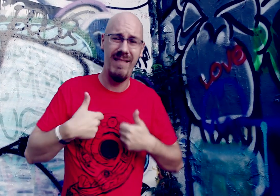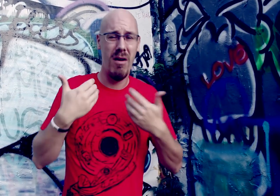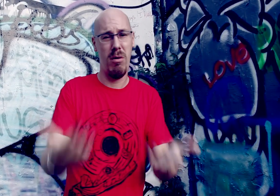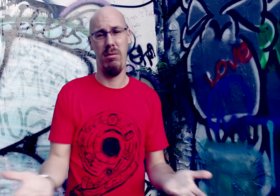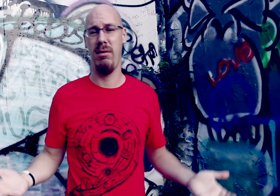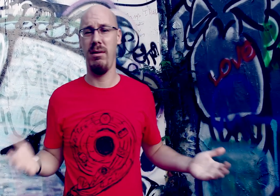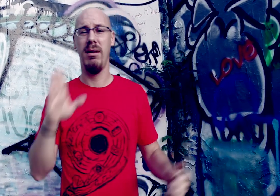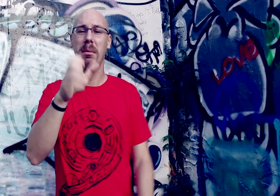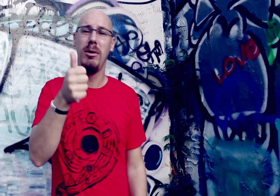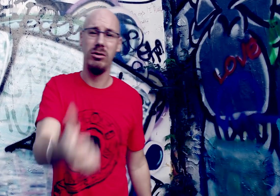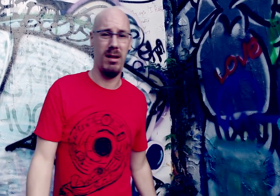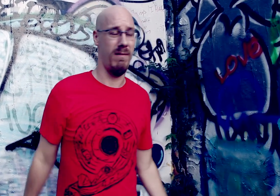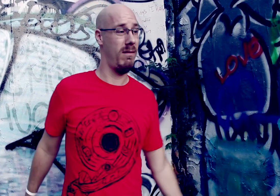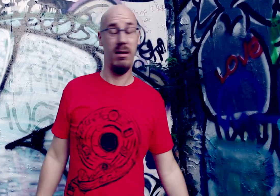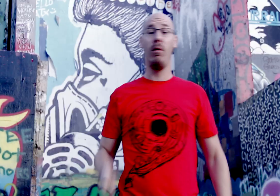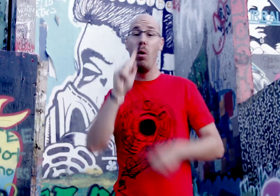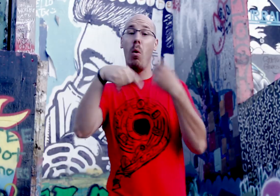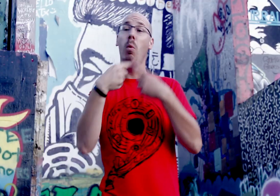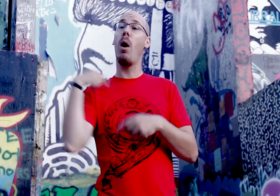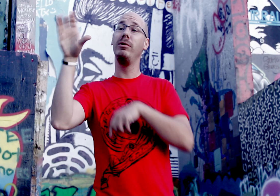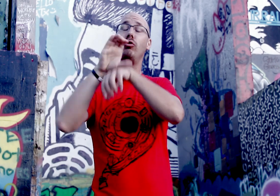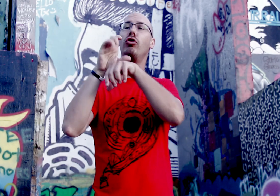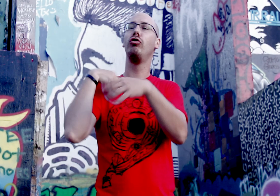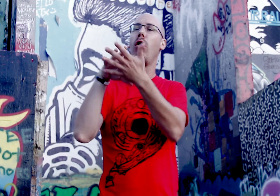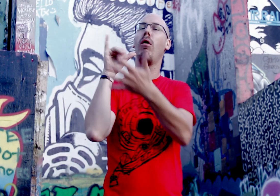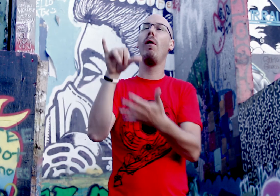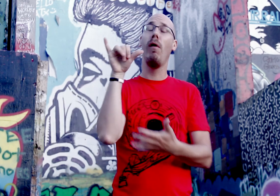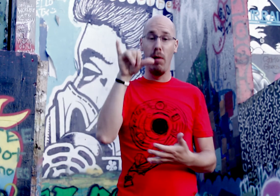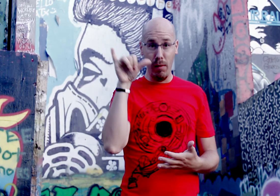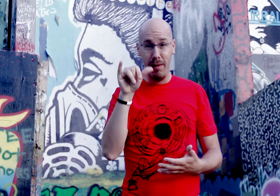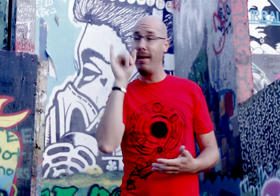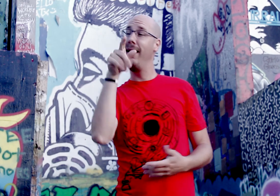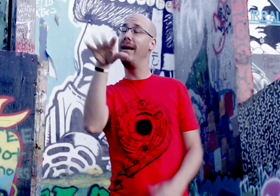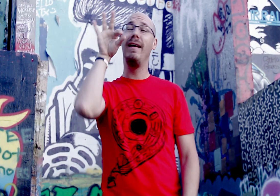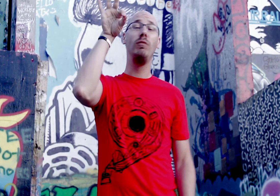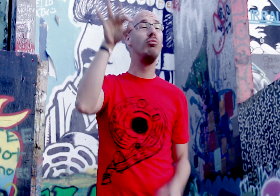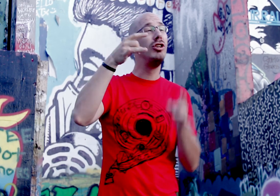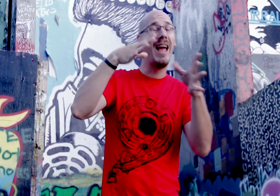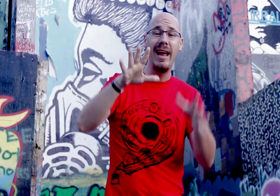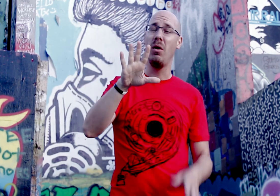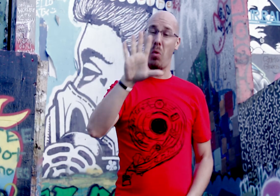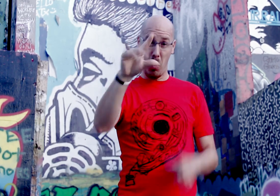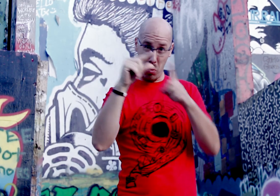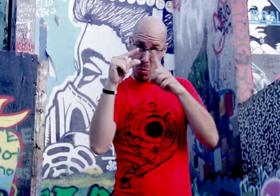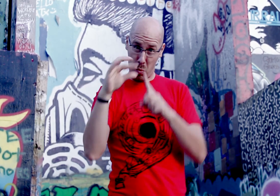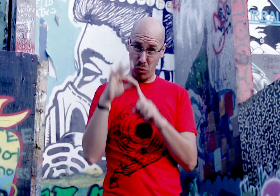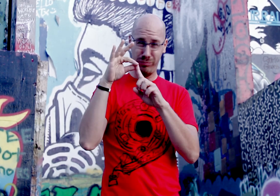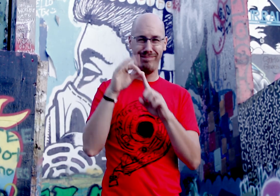no difference! Live on, be yourself. When I was at church they taught me something else If you preach hate at the service those